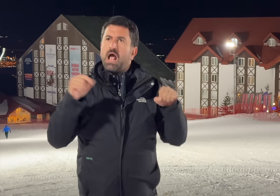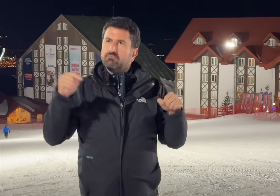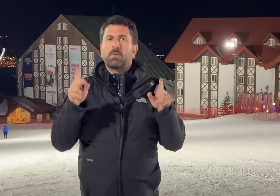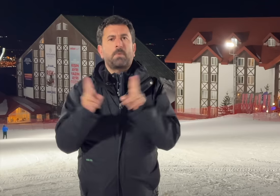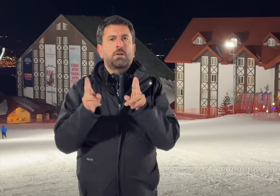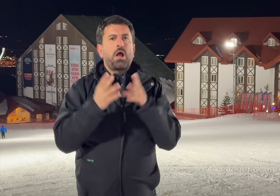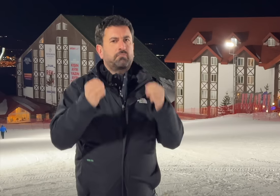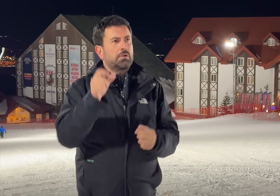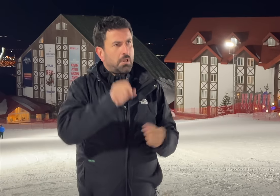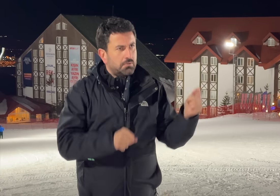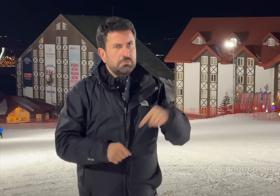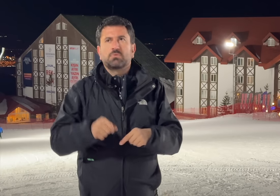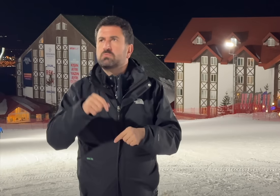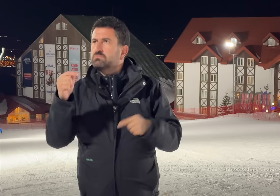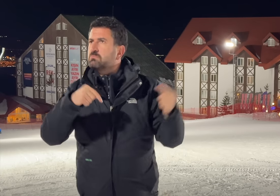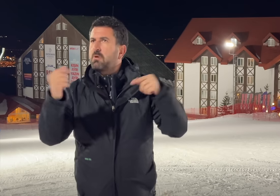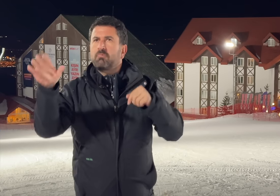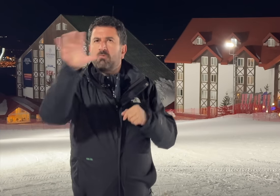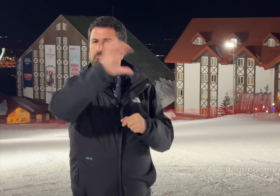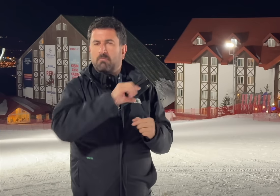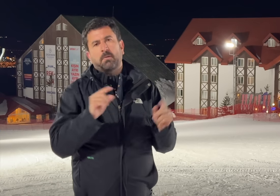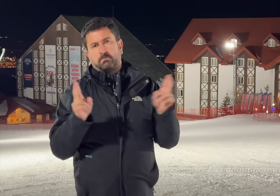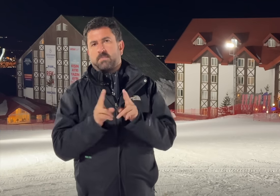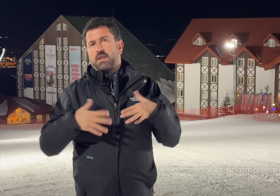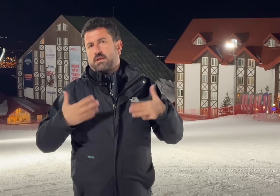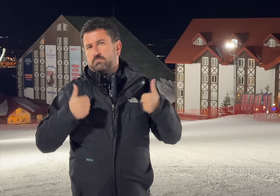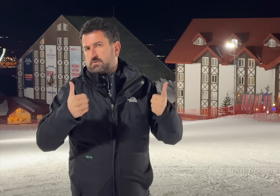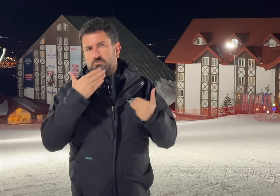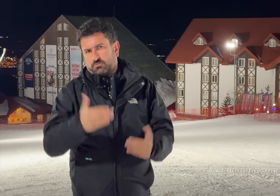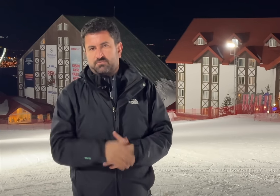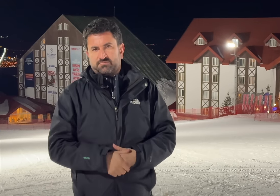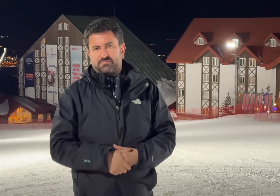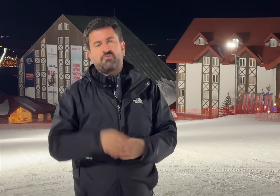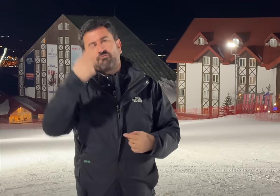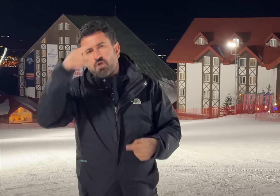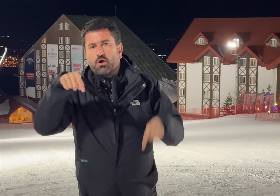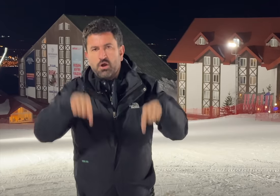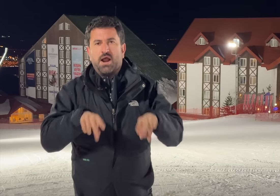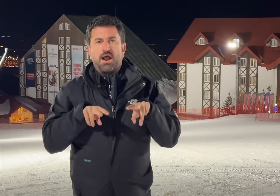There are still some fans here from different countries but not just as many. All is good and I'm pleased. The sports is for